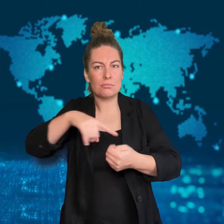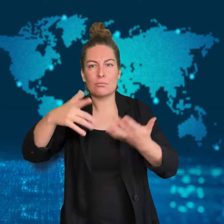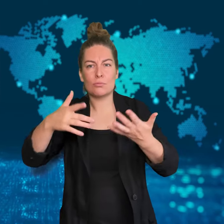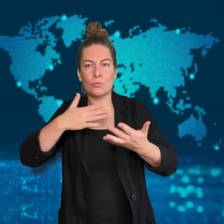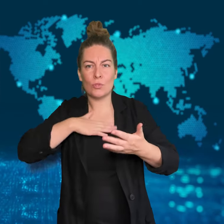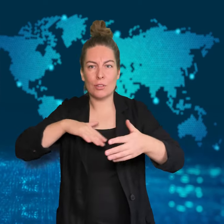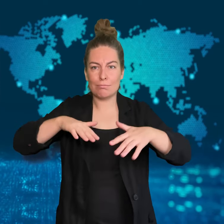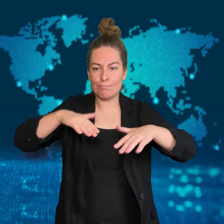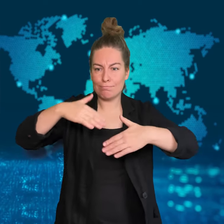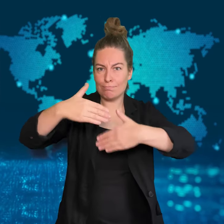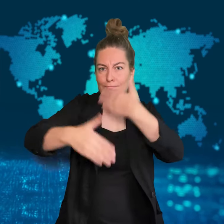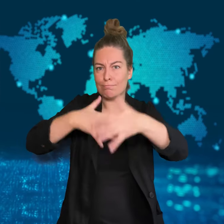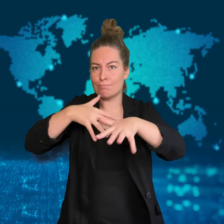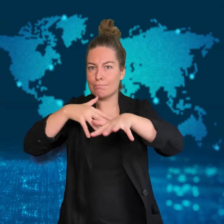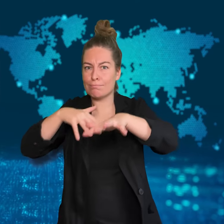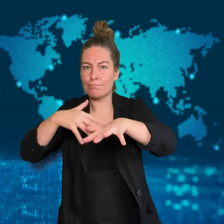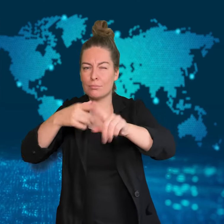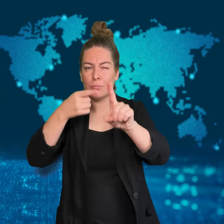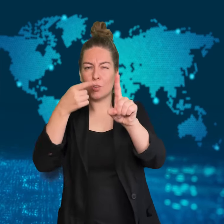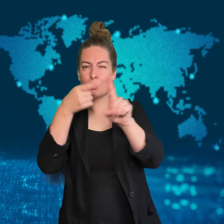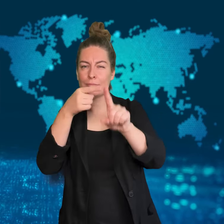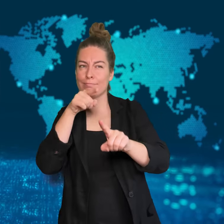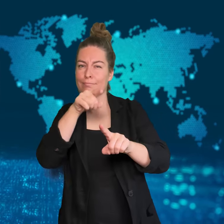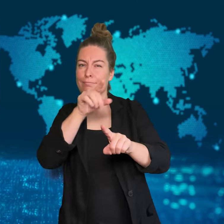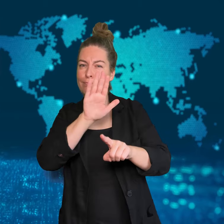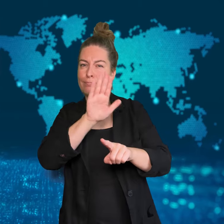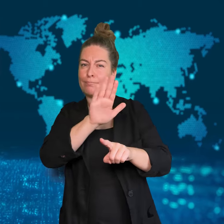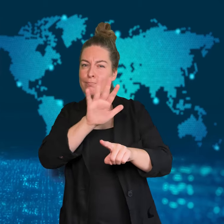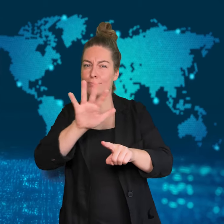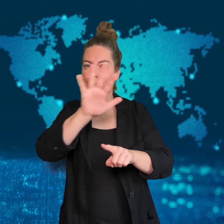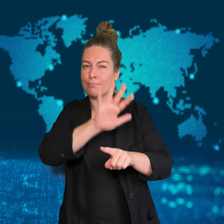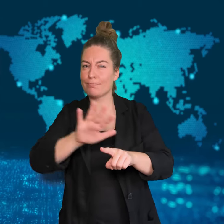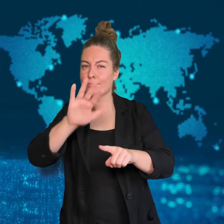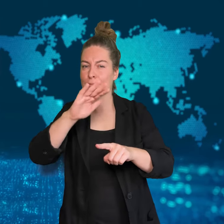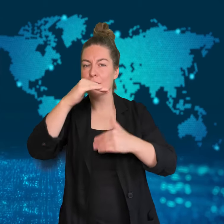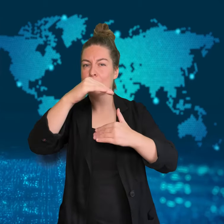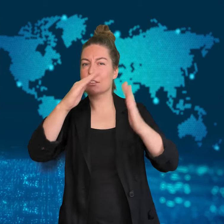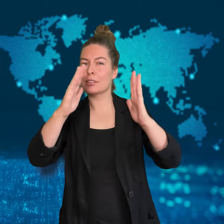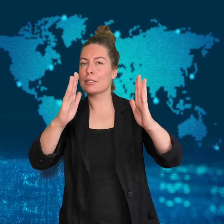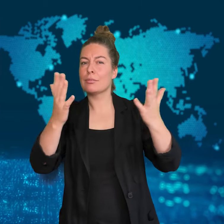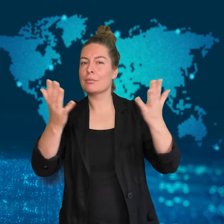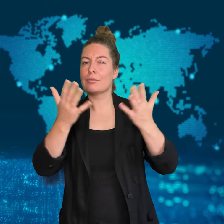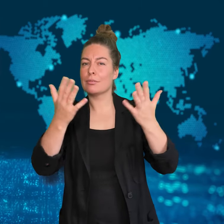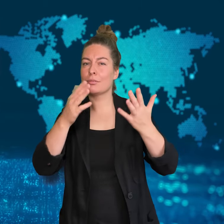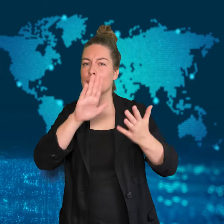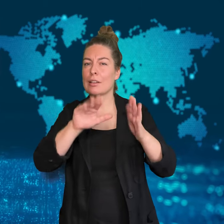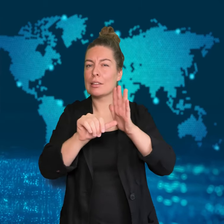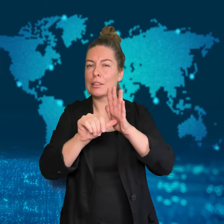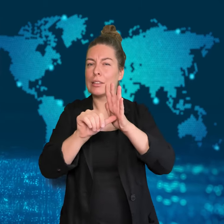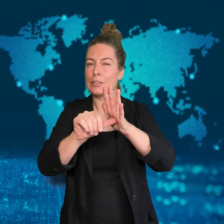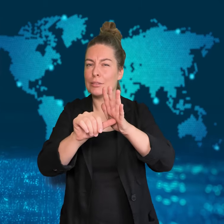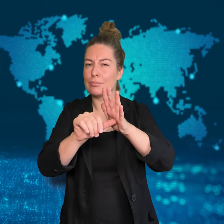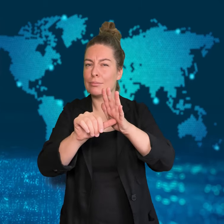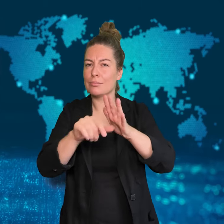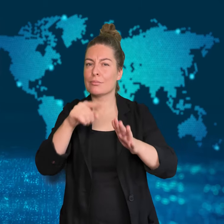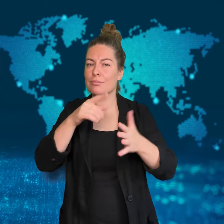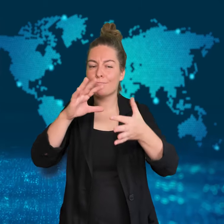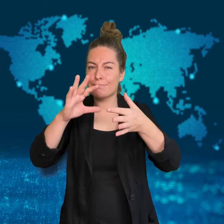This strike is being called "Women's Day Off", or "Kvennafri."